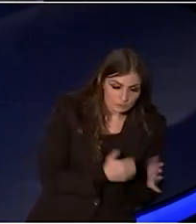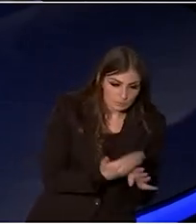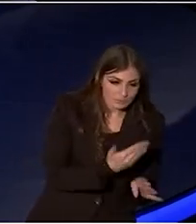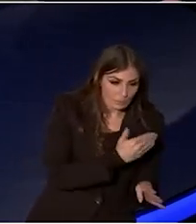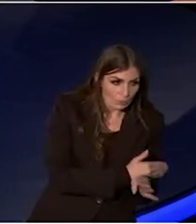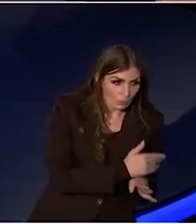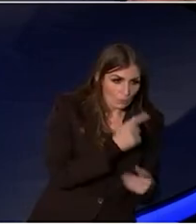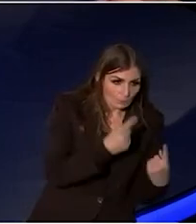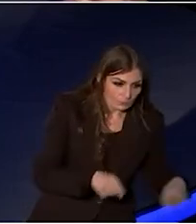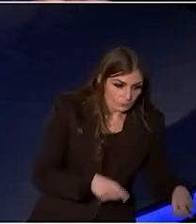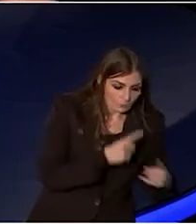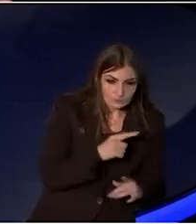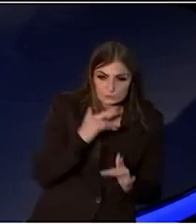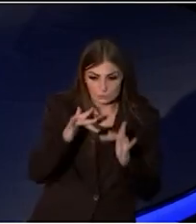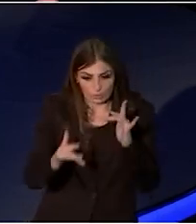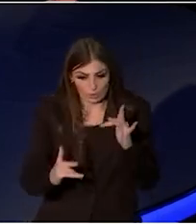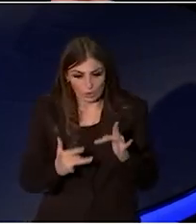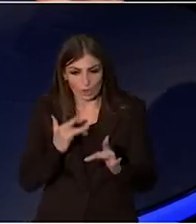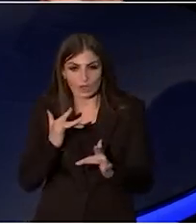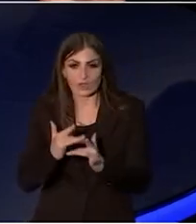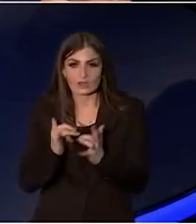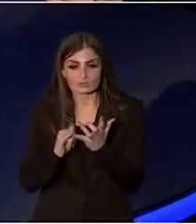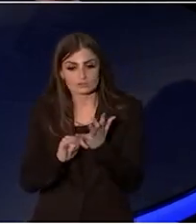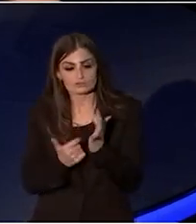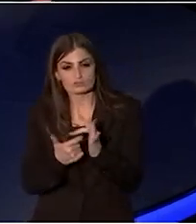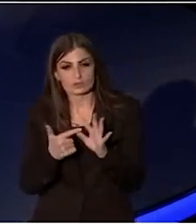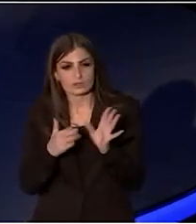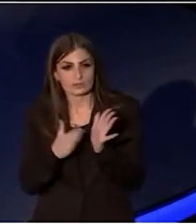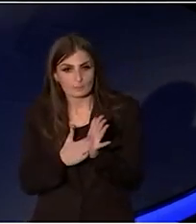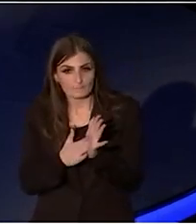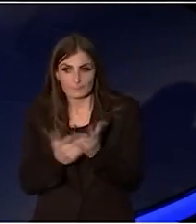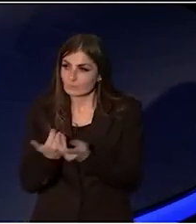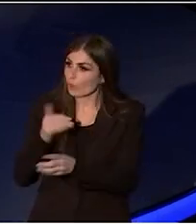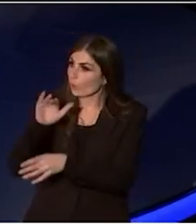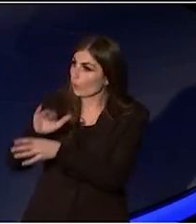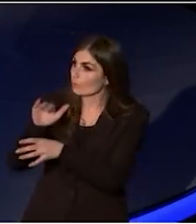as we've seen the challenge of overseas music,